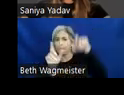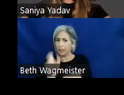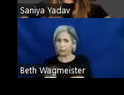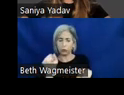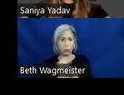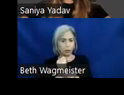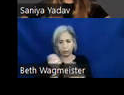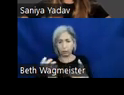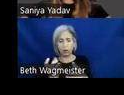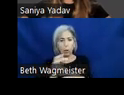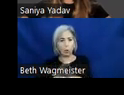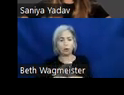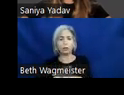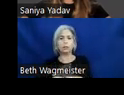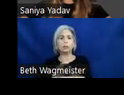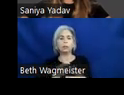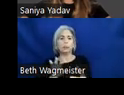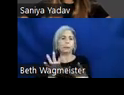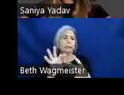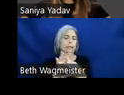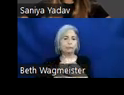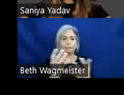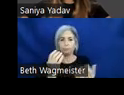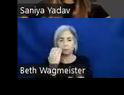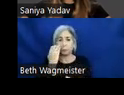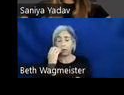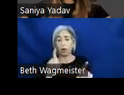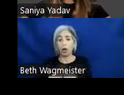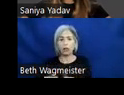in a fixed orientation. Other things to be aware of, making